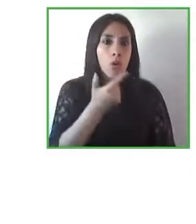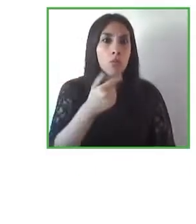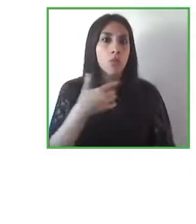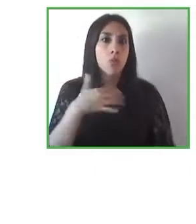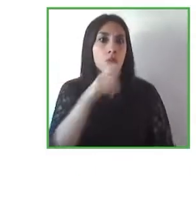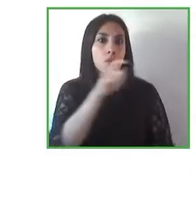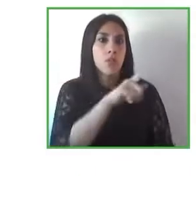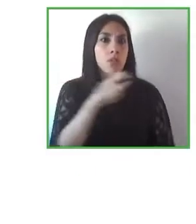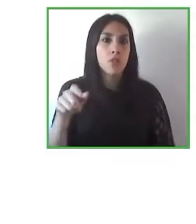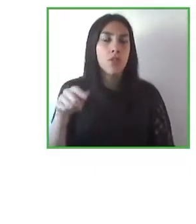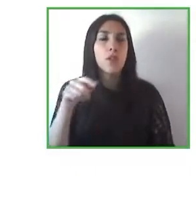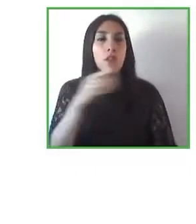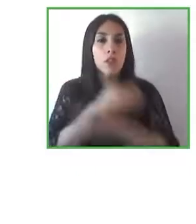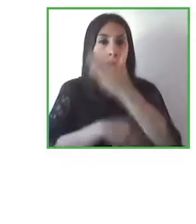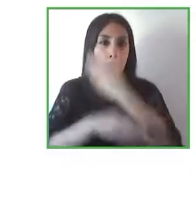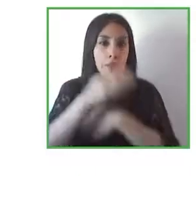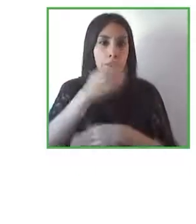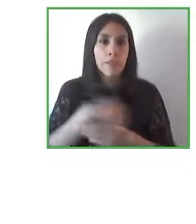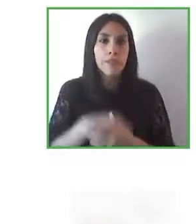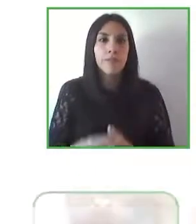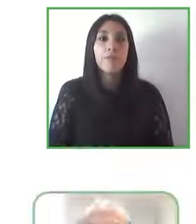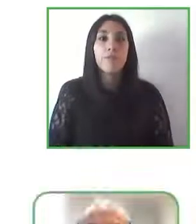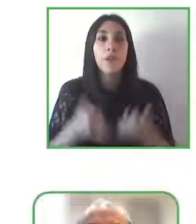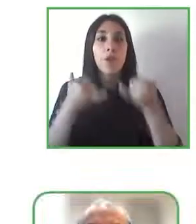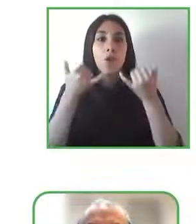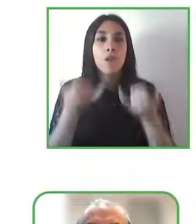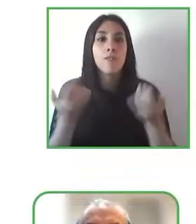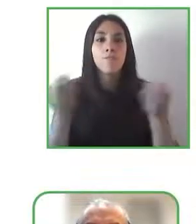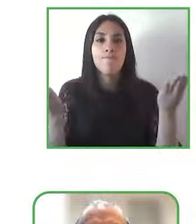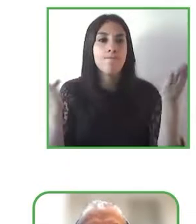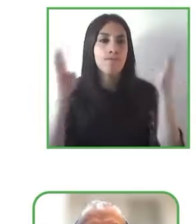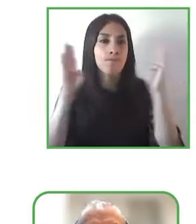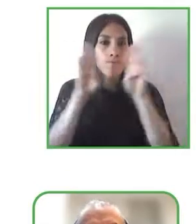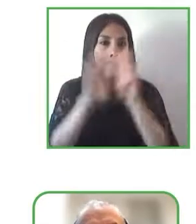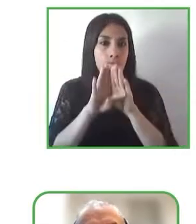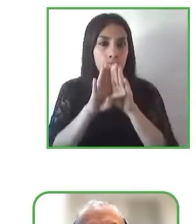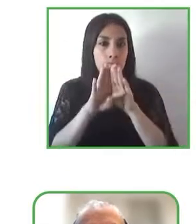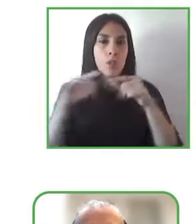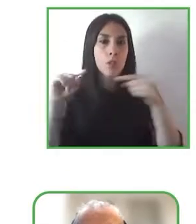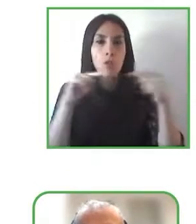intellectual disabilities. And we’re going to close this panel I’m going to